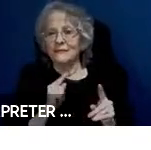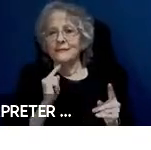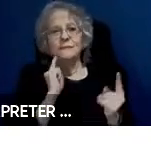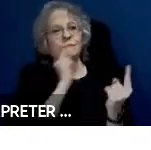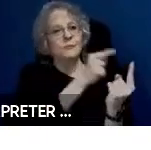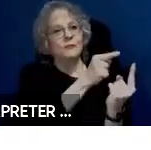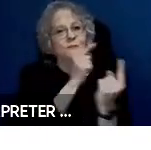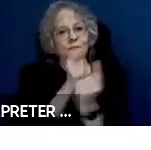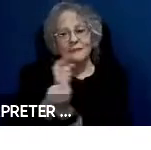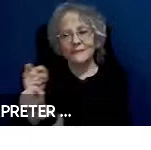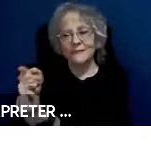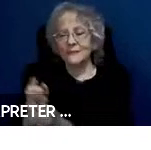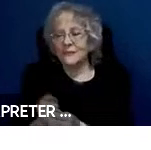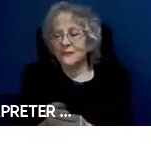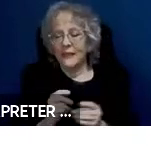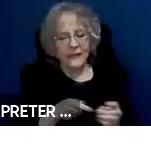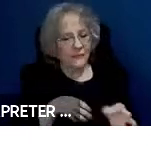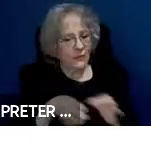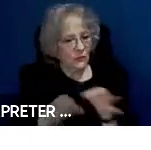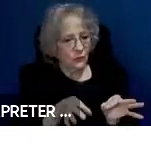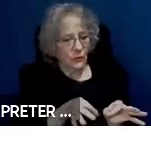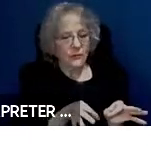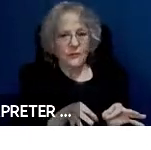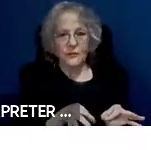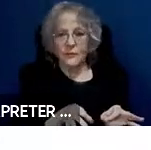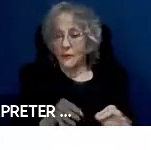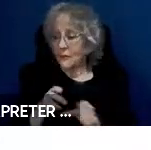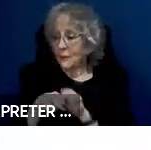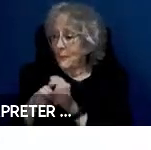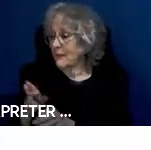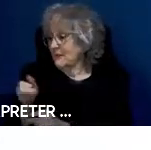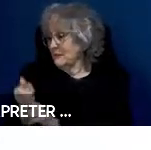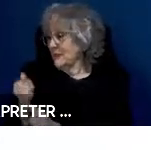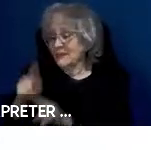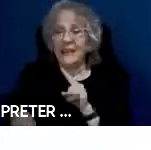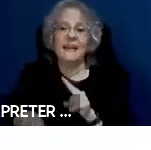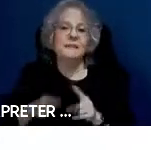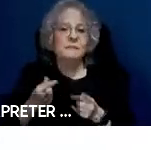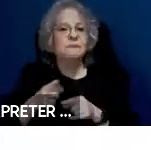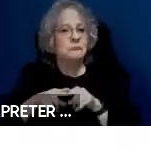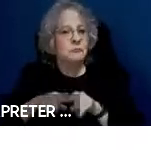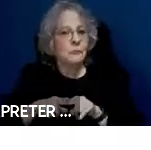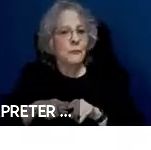traveler themselves would not reliably be able to give them. Now this could be a physical token, it